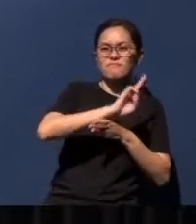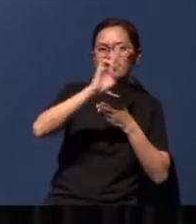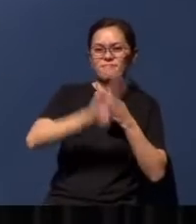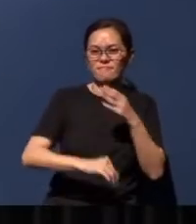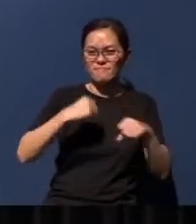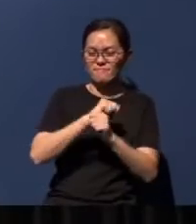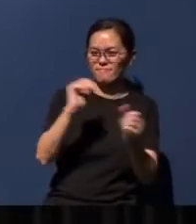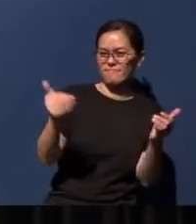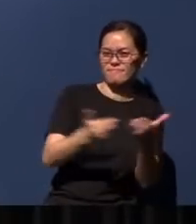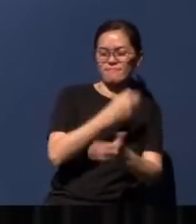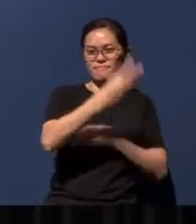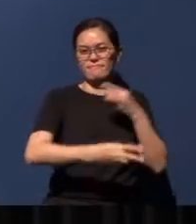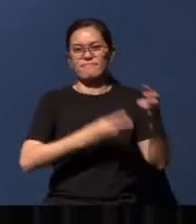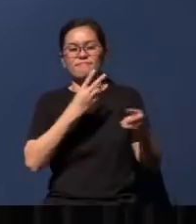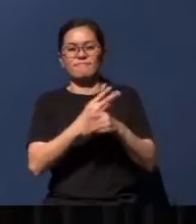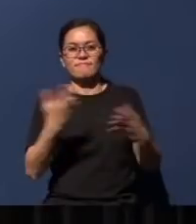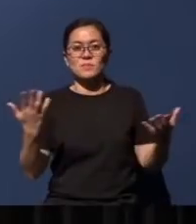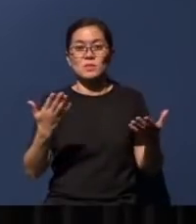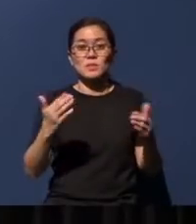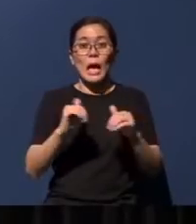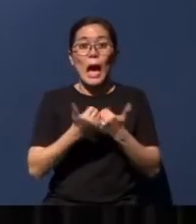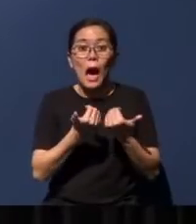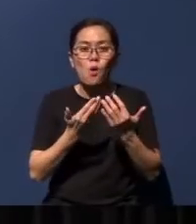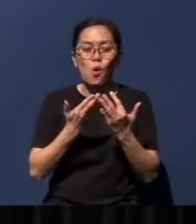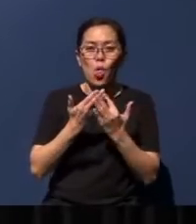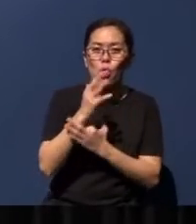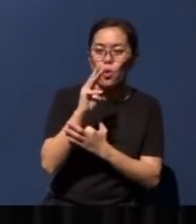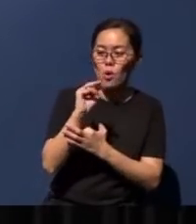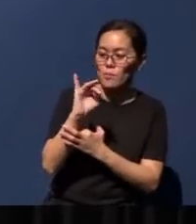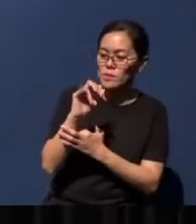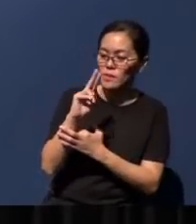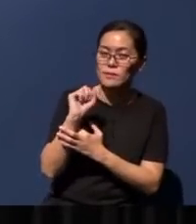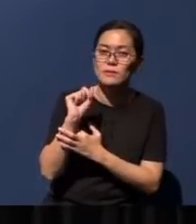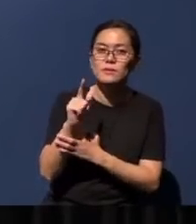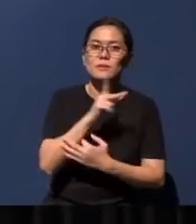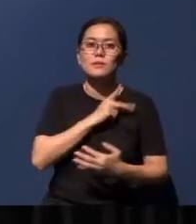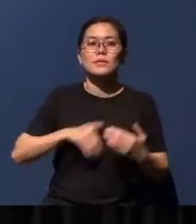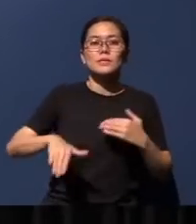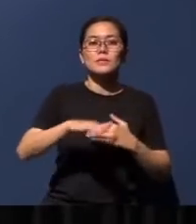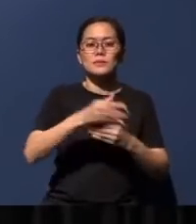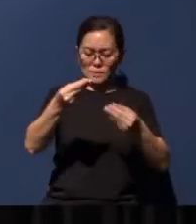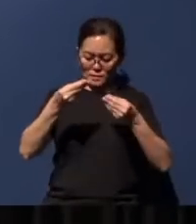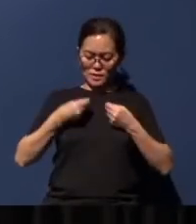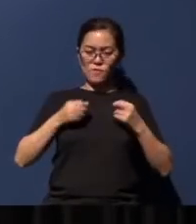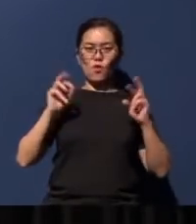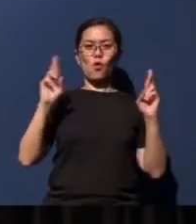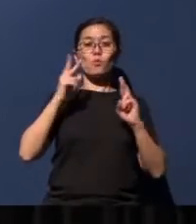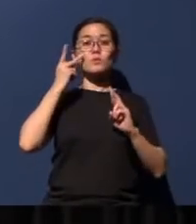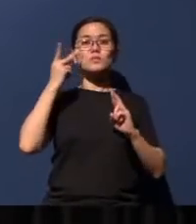world through the Millennial Kingdom gives us hope. You see, hope is such a powerful force.